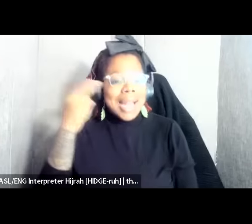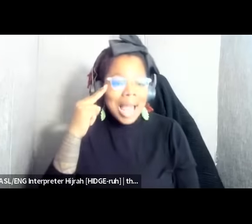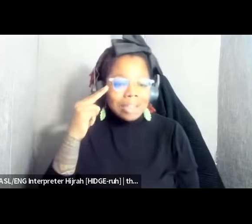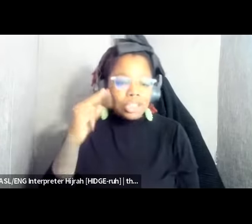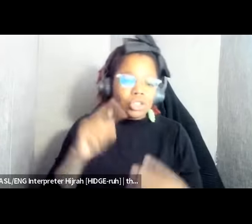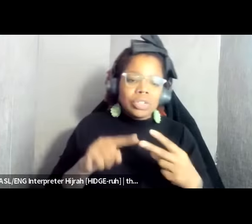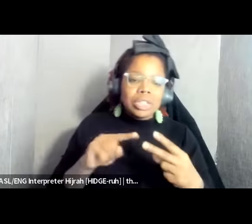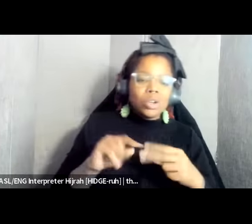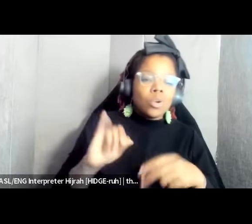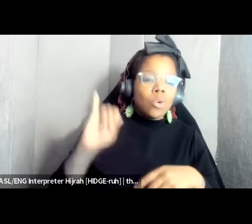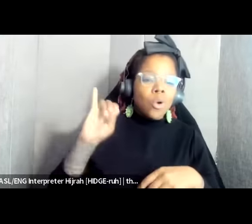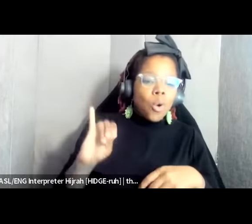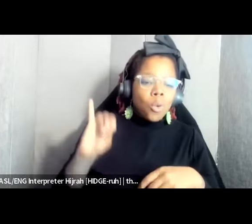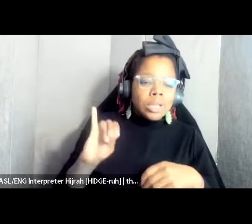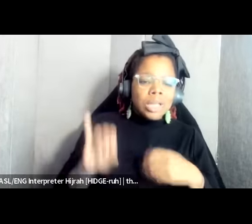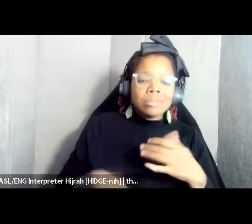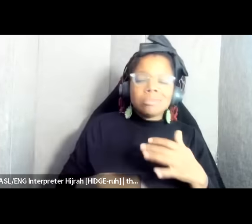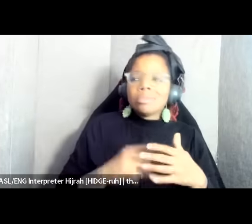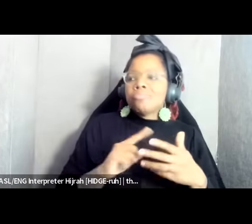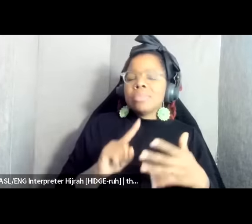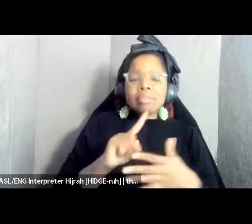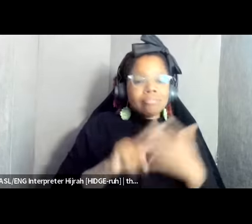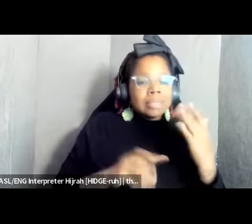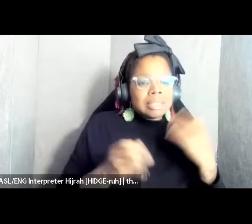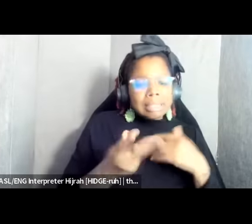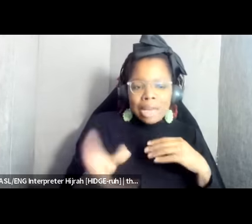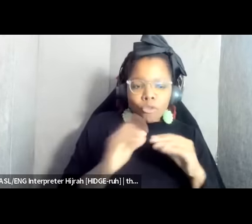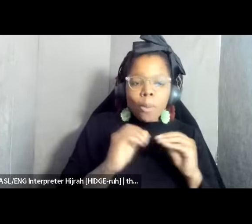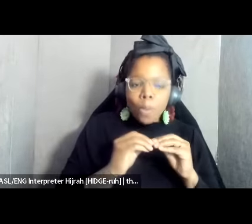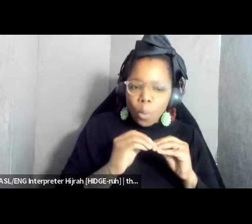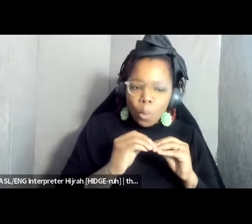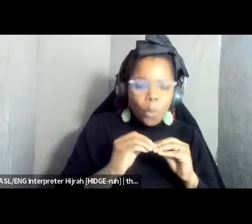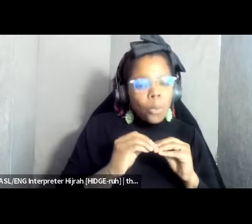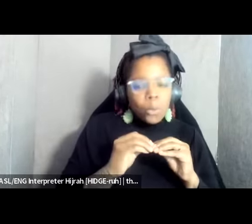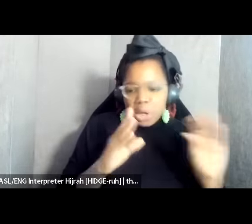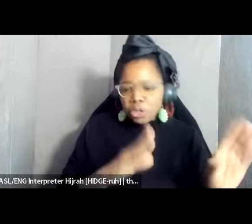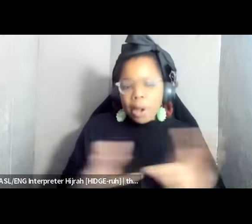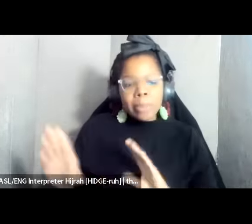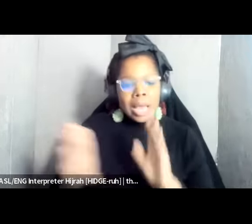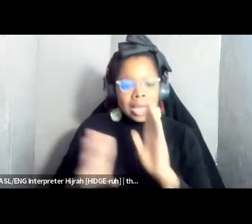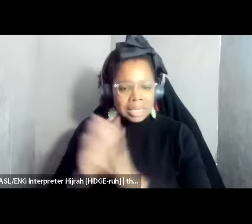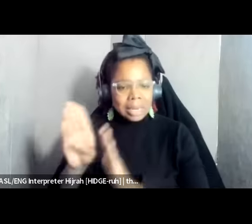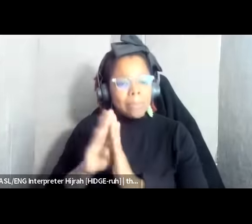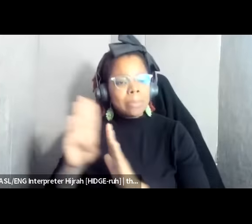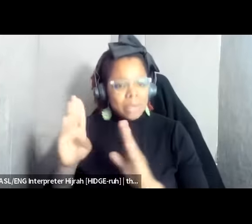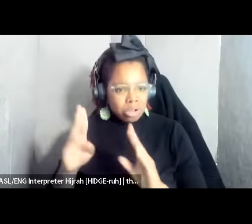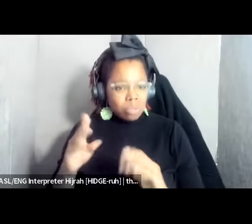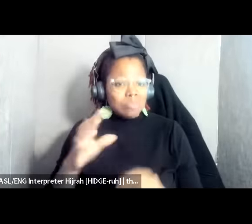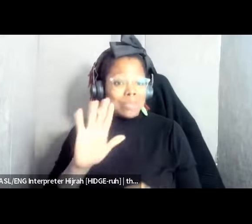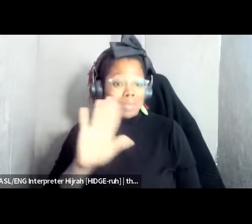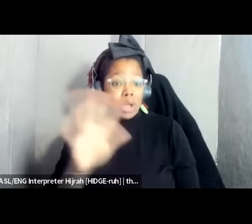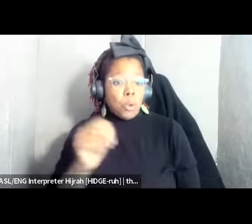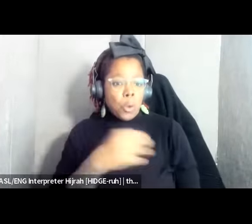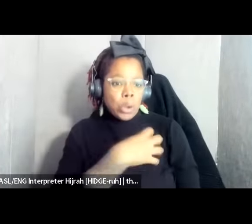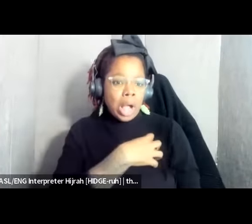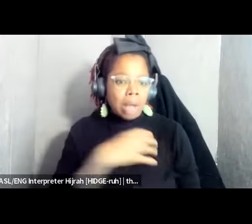um and there's several more that are planning to build cop City and so we want to be able to you